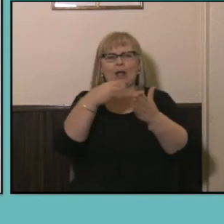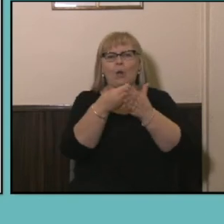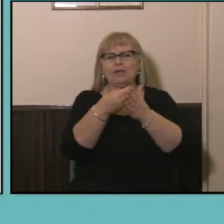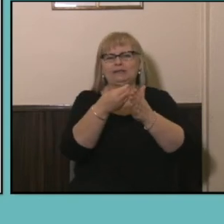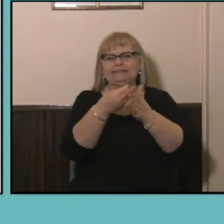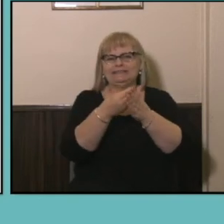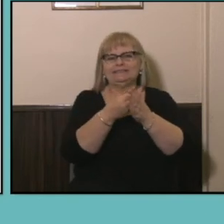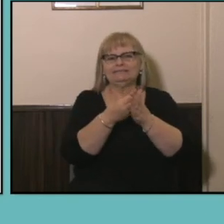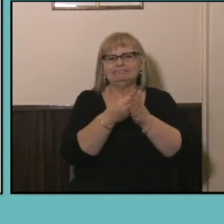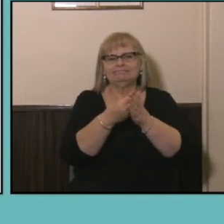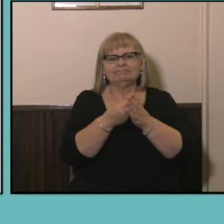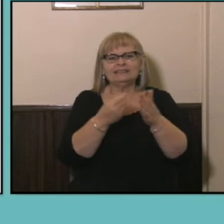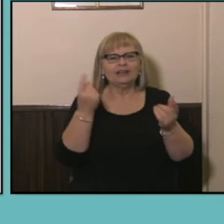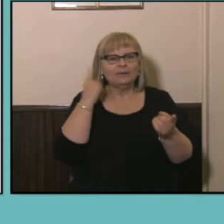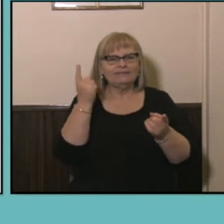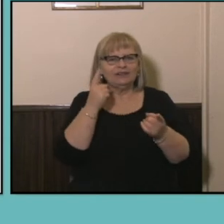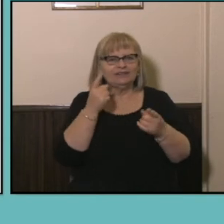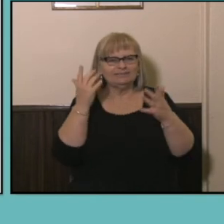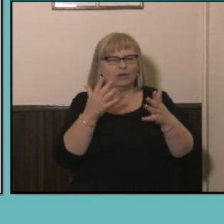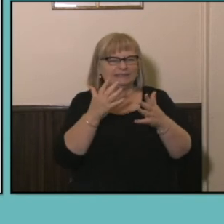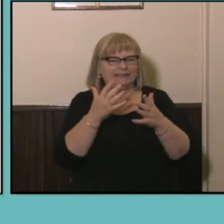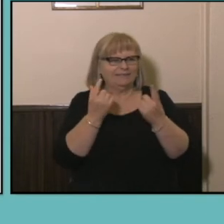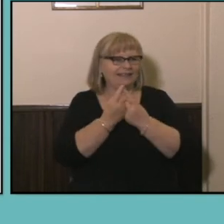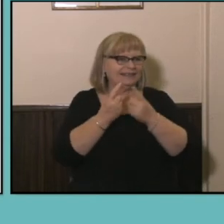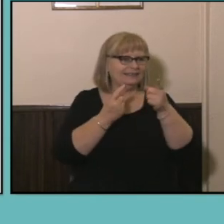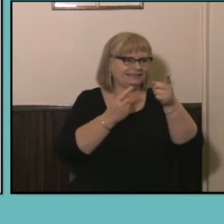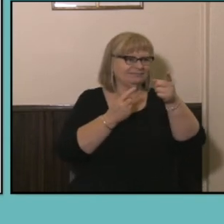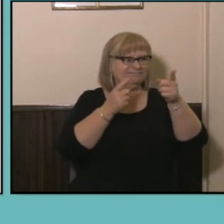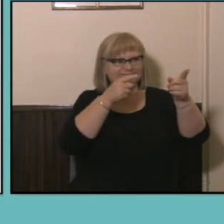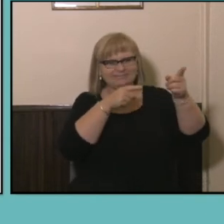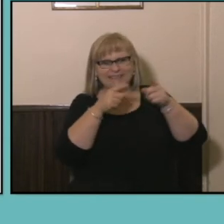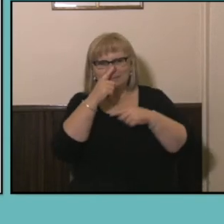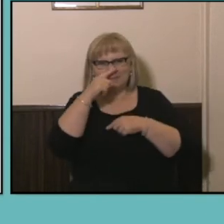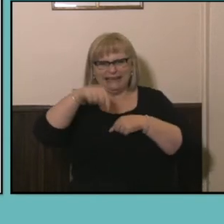here in the room studied Management and Commerce? Yeah pretty pretty decent